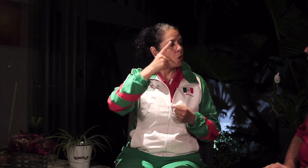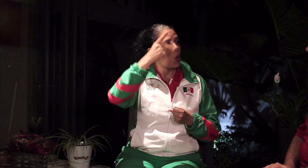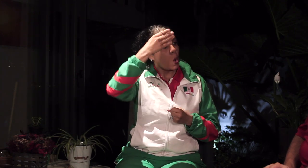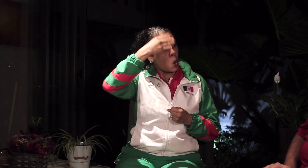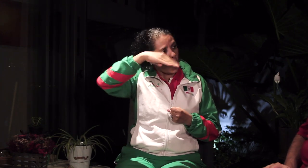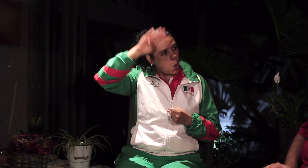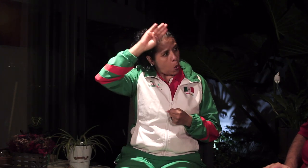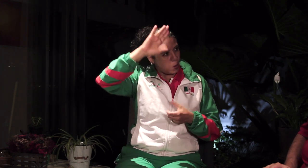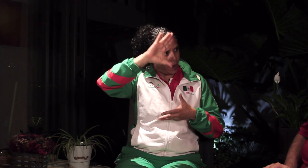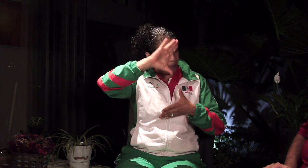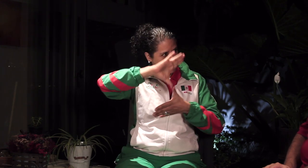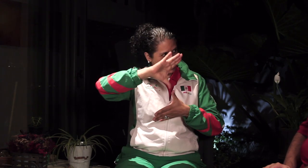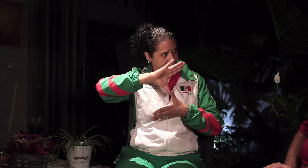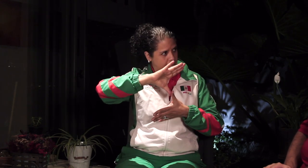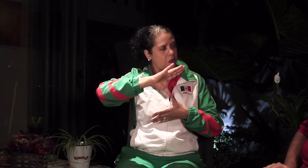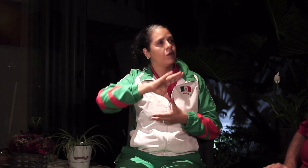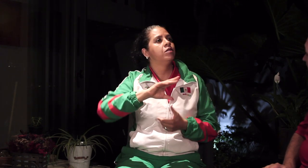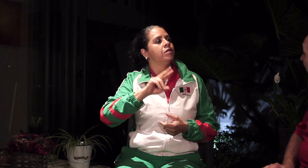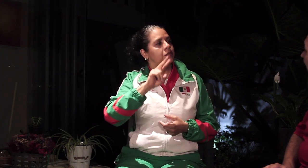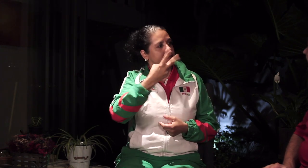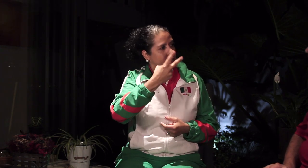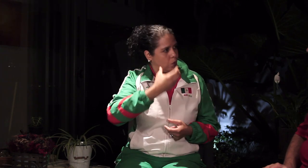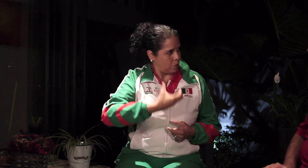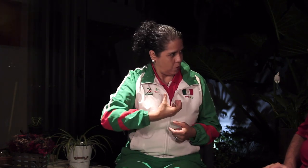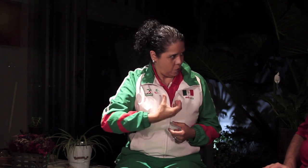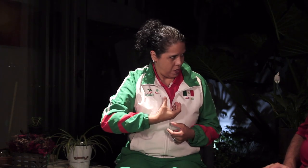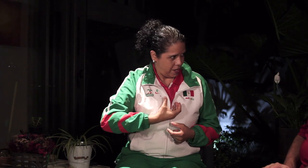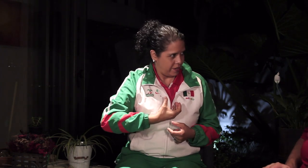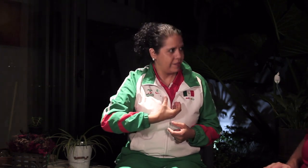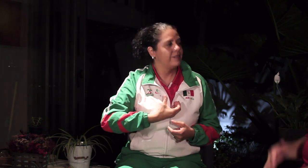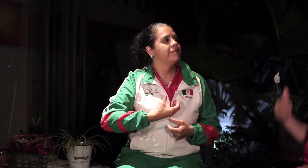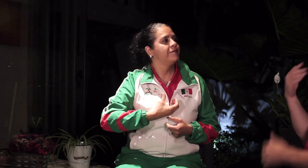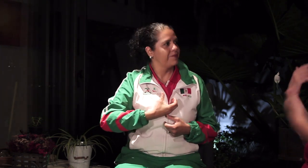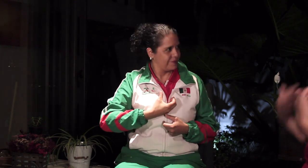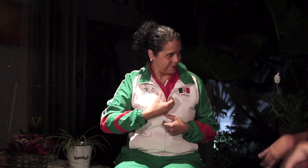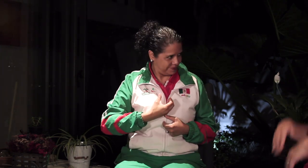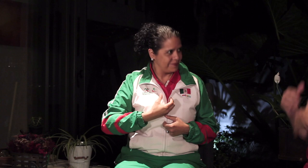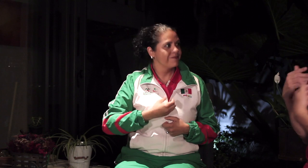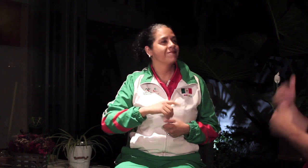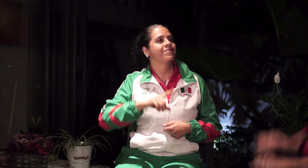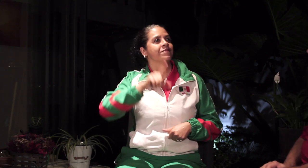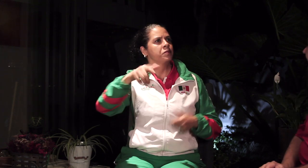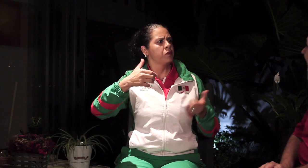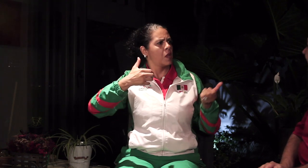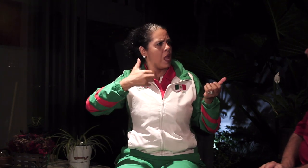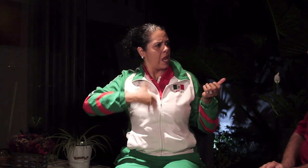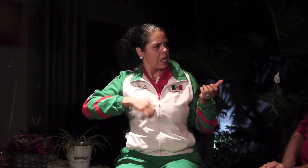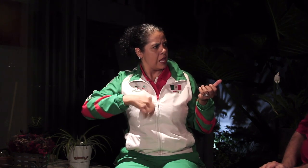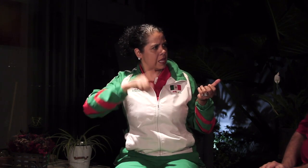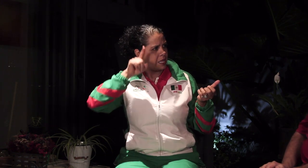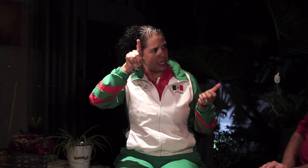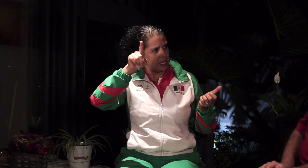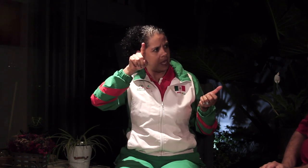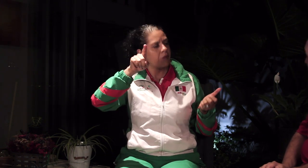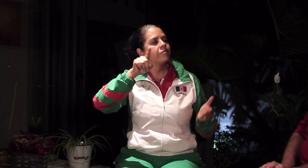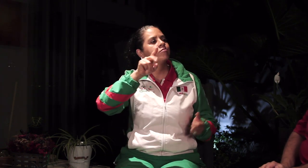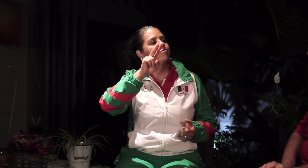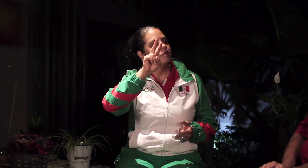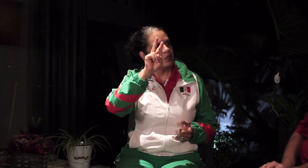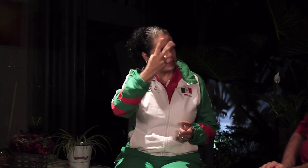Panama Games in Cuba and won second place. We also won second place in Argentina